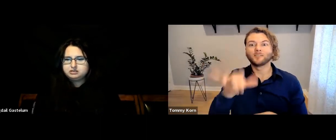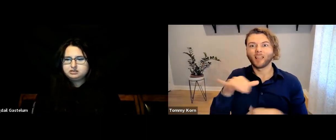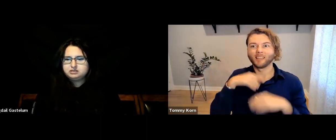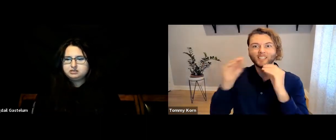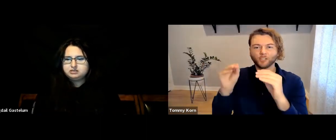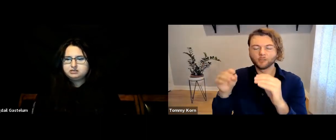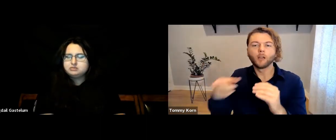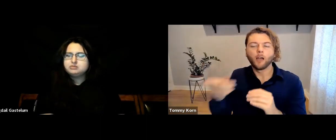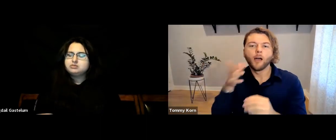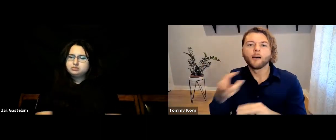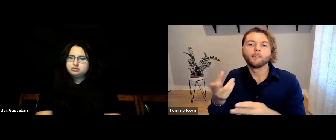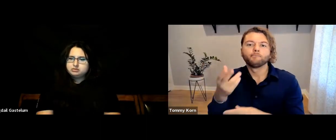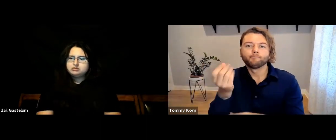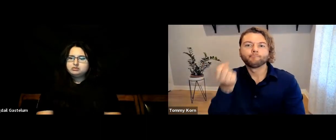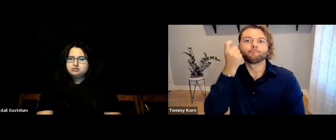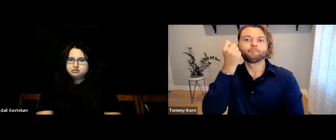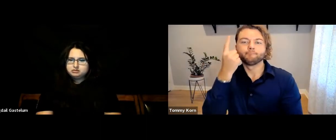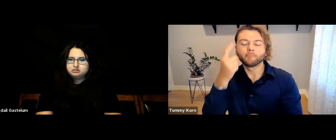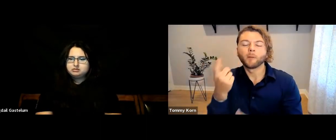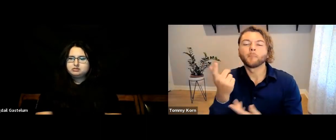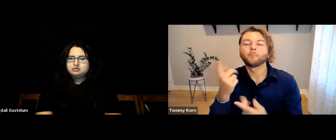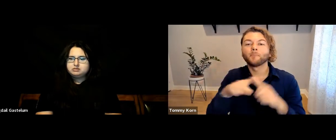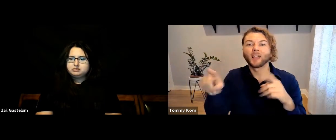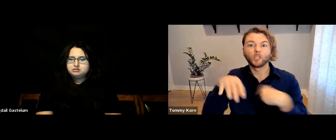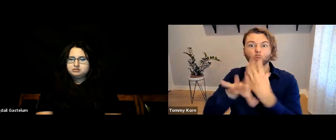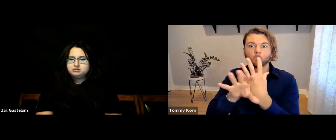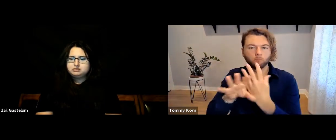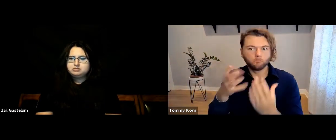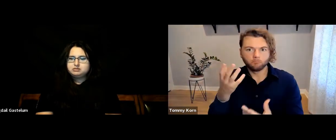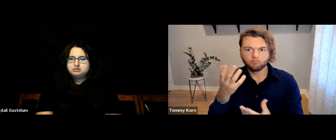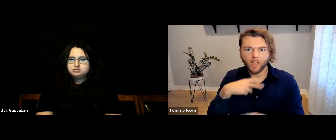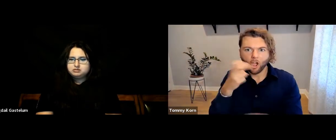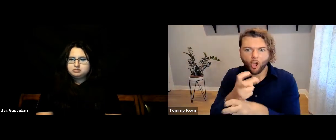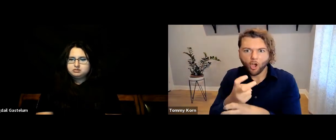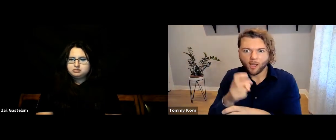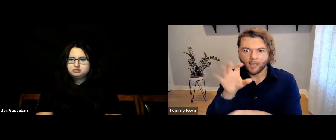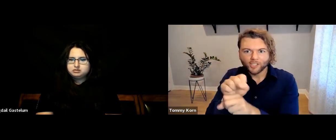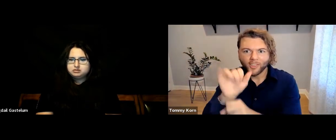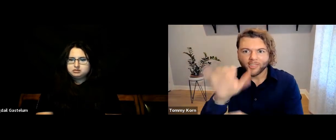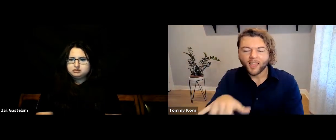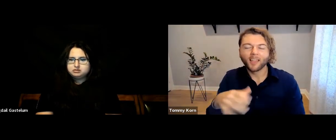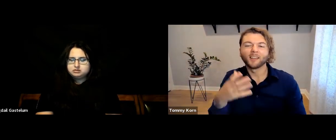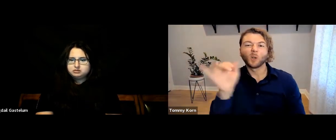We teach all of those things in a way that they can understand, but with Zoom, it’s harder for them to catch all of those little nuances.